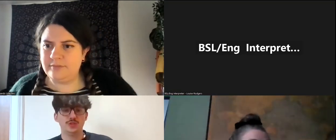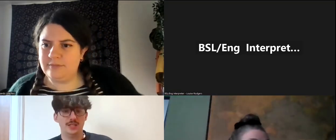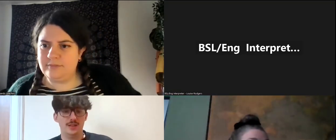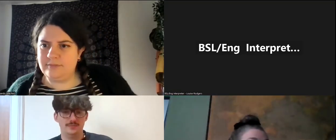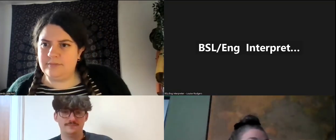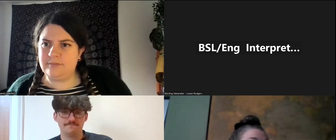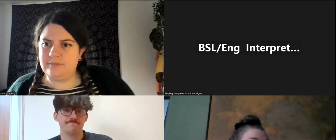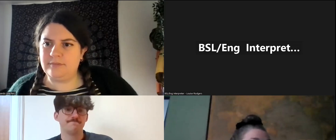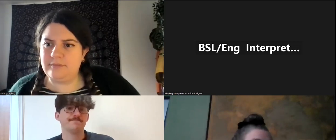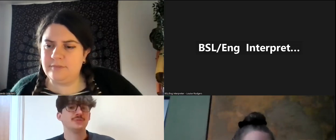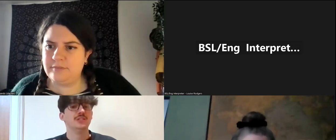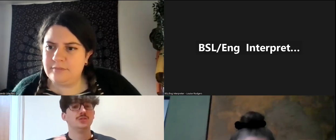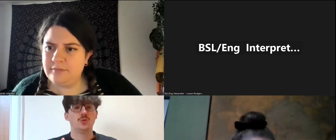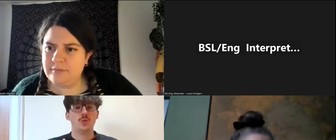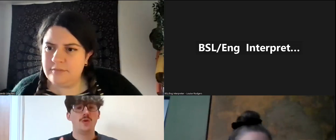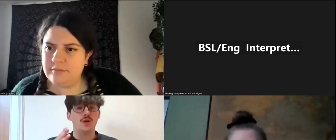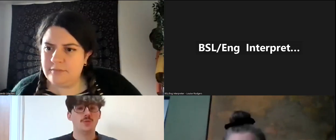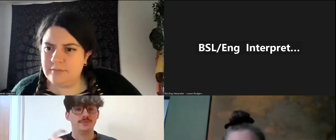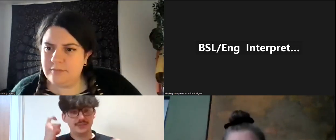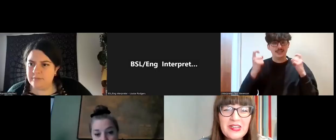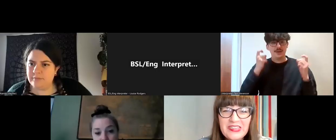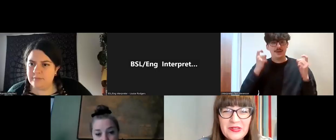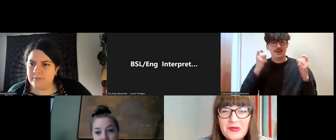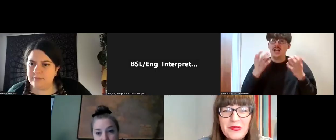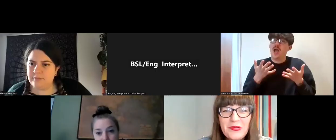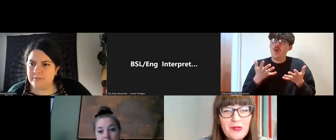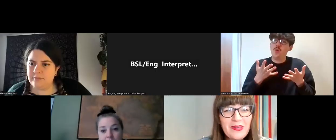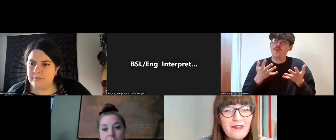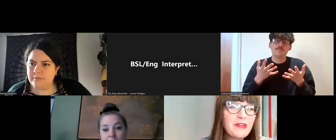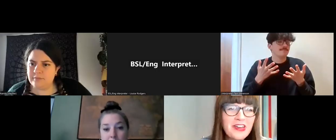taking that back into our workplace, the number of times I sit on a course and we all have these